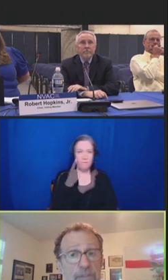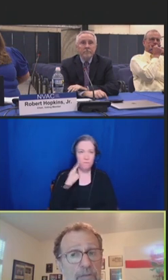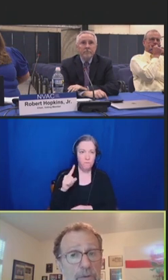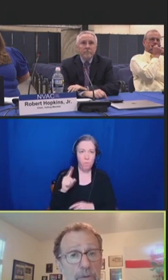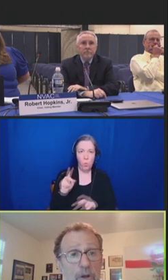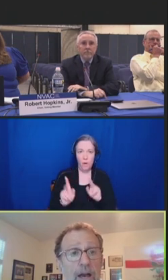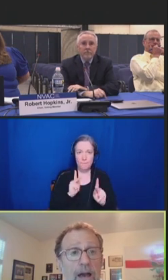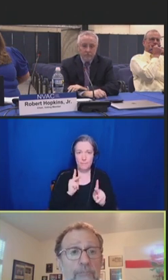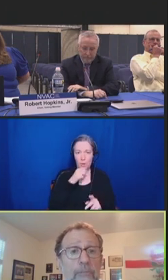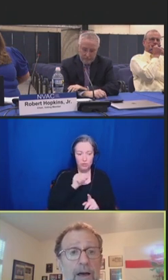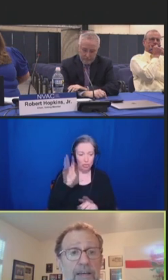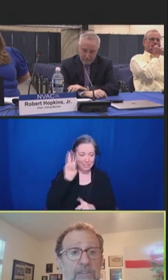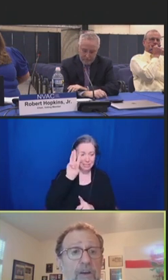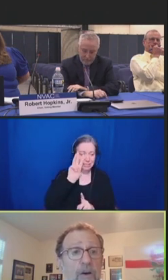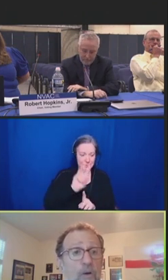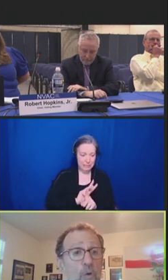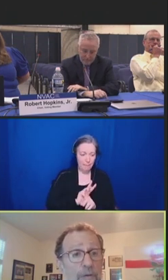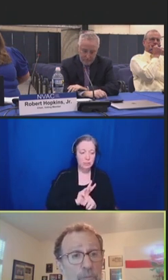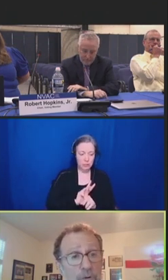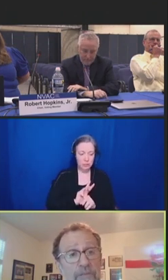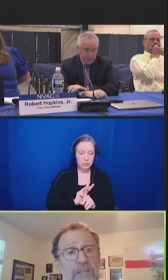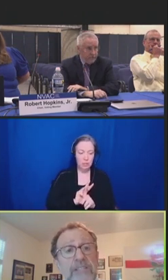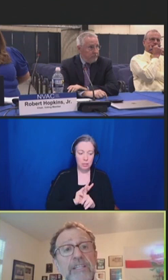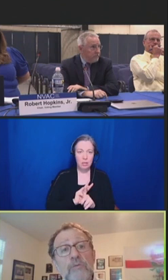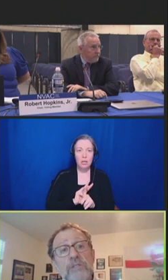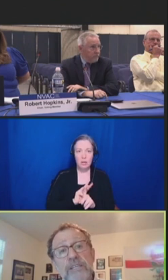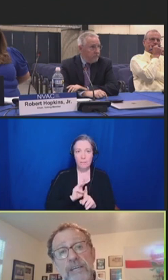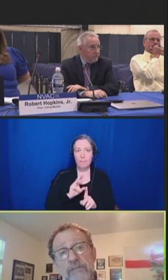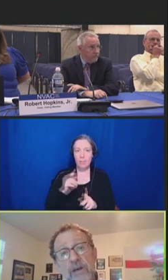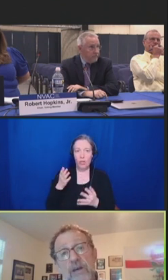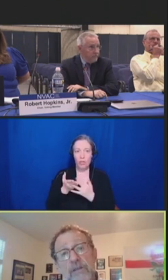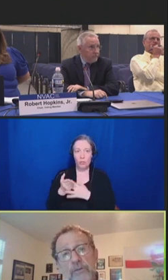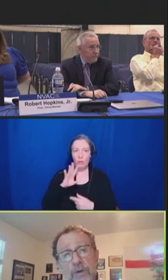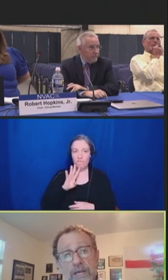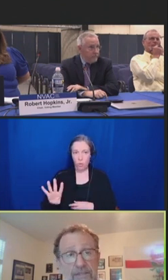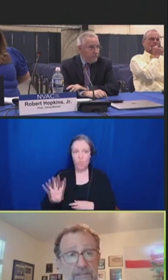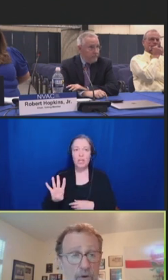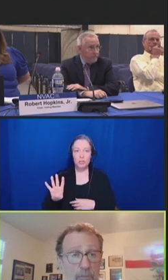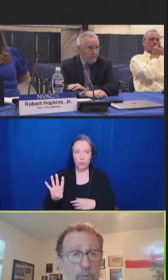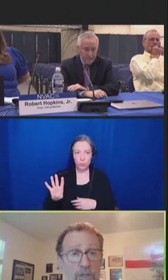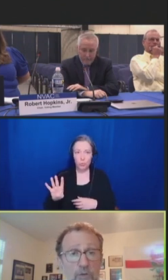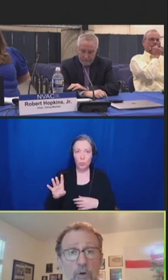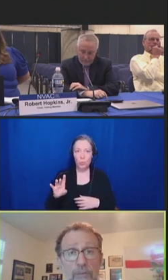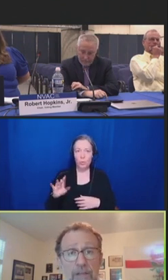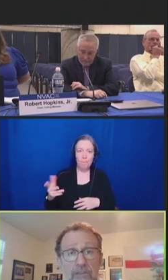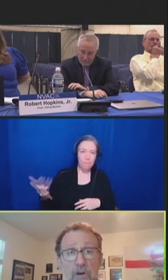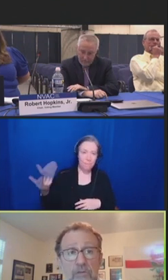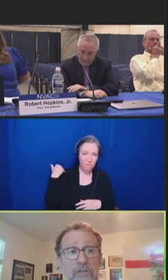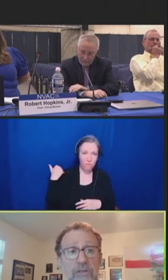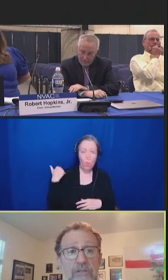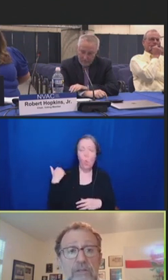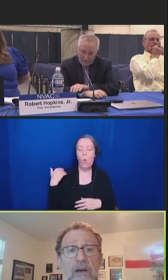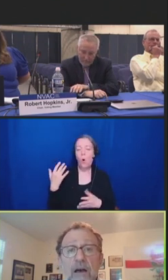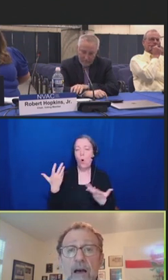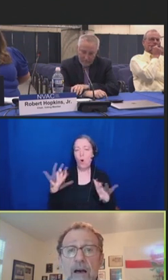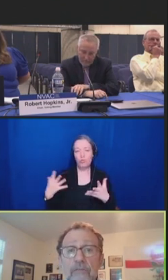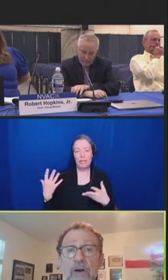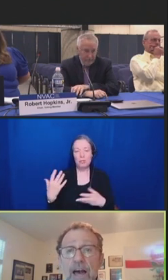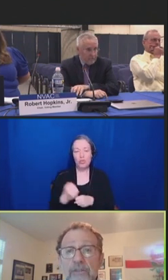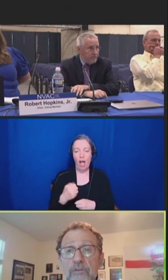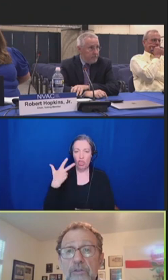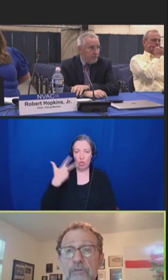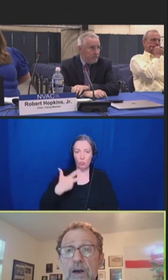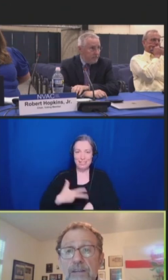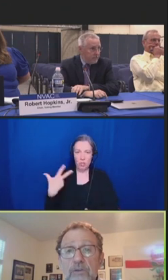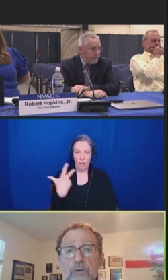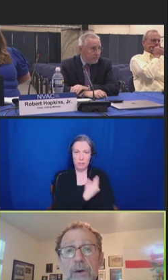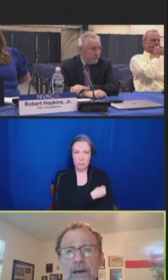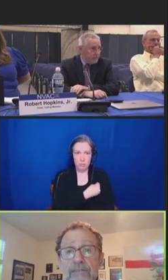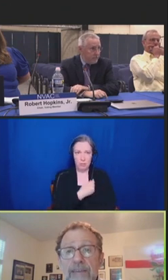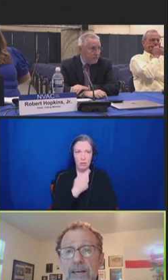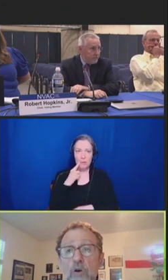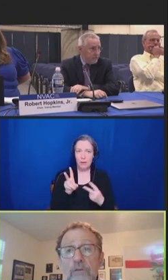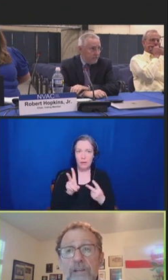of immunocompromised who have previously received three 0.2 ml doses of either the Pfizer BioNTech